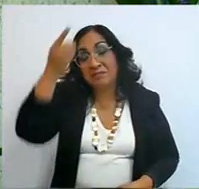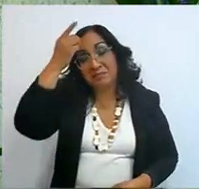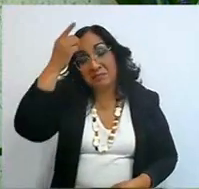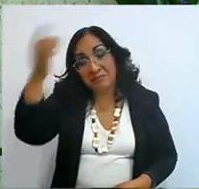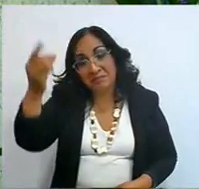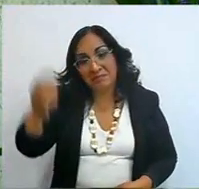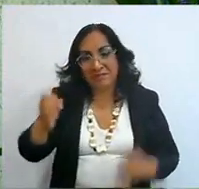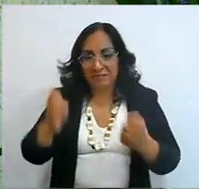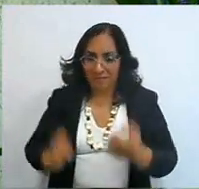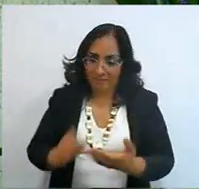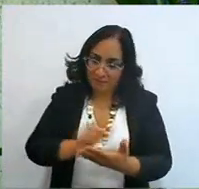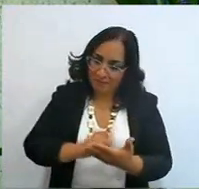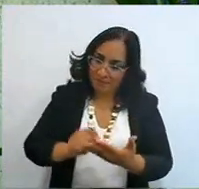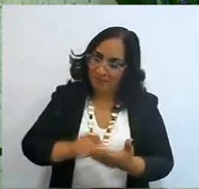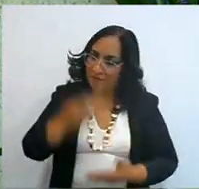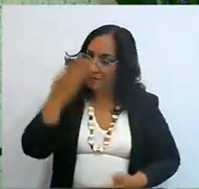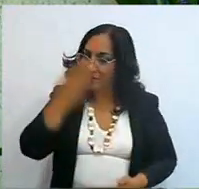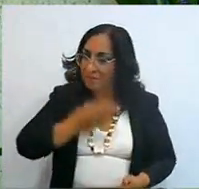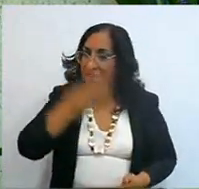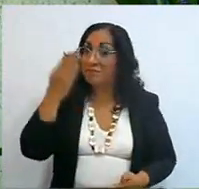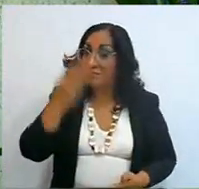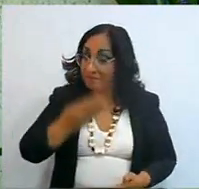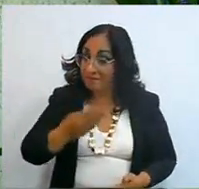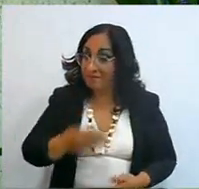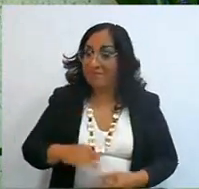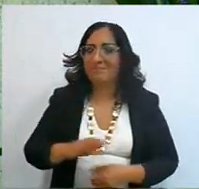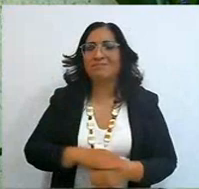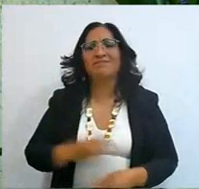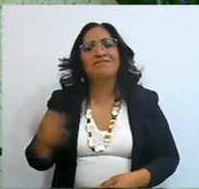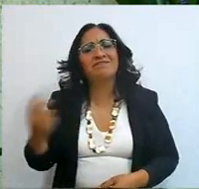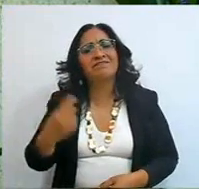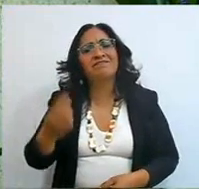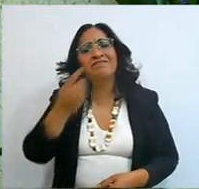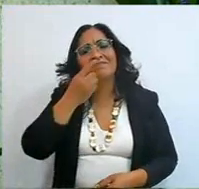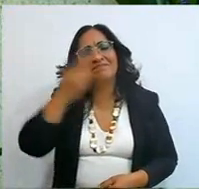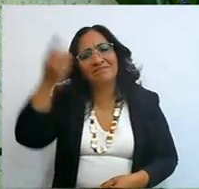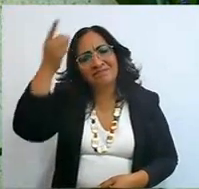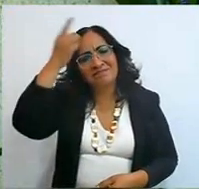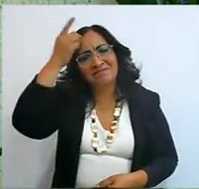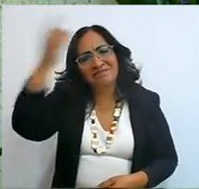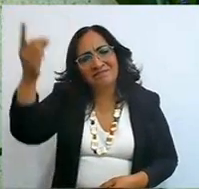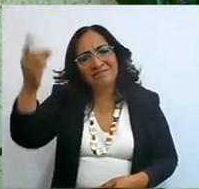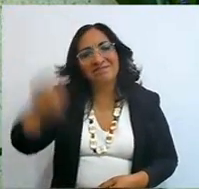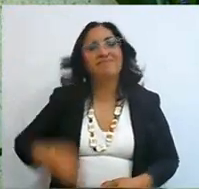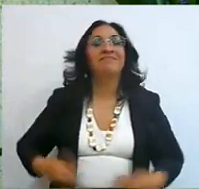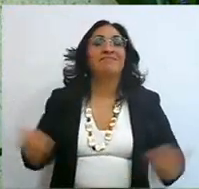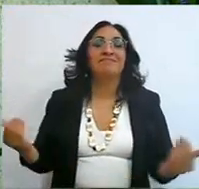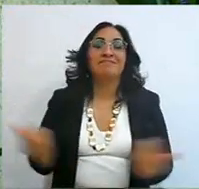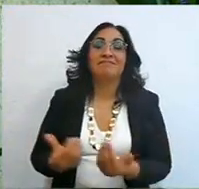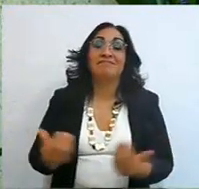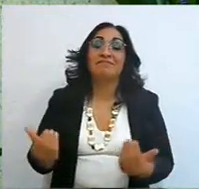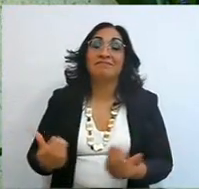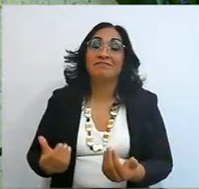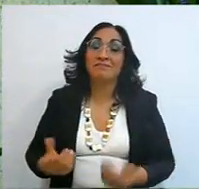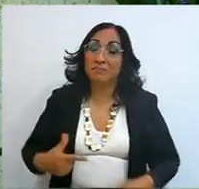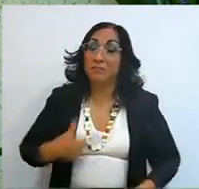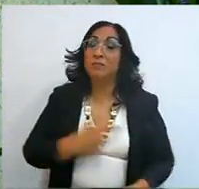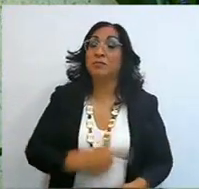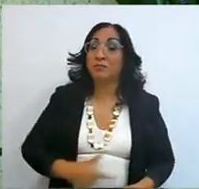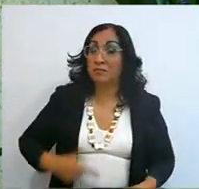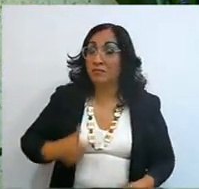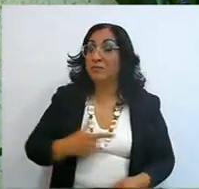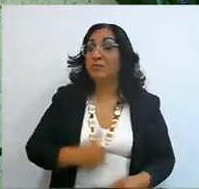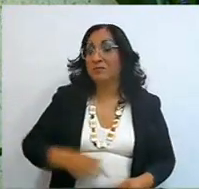and the Lord said that we should submit our minds, submit yourselves to God, sometimes here in the mind we fight,